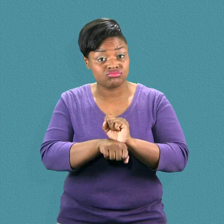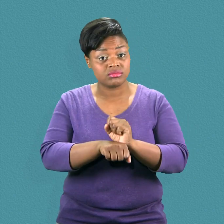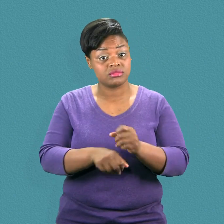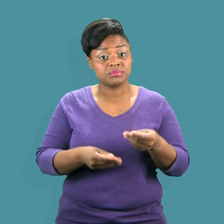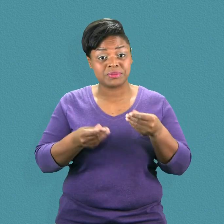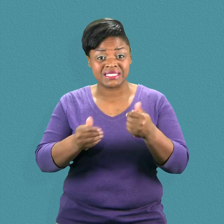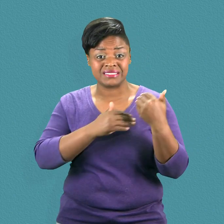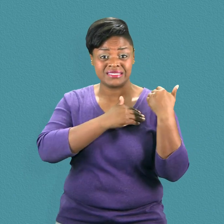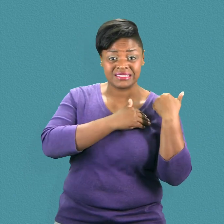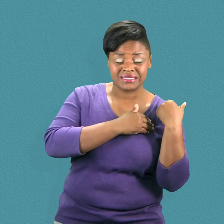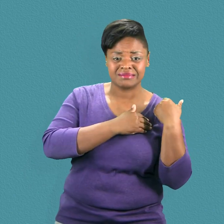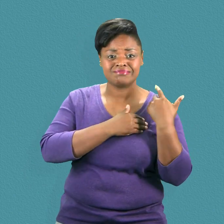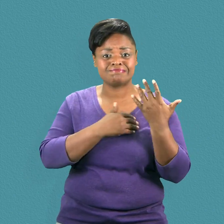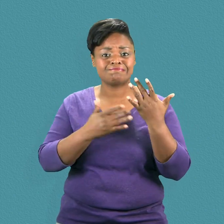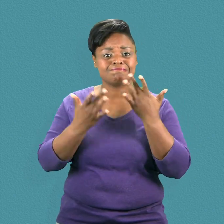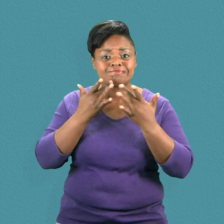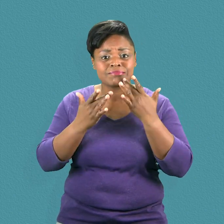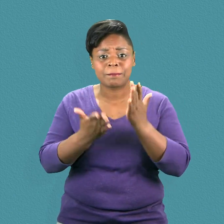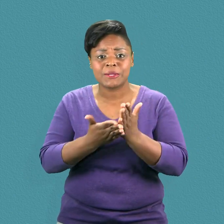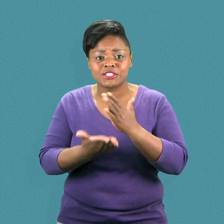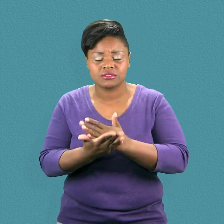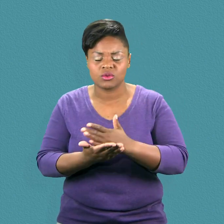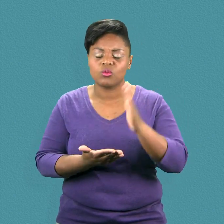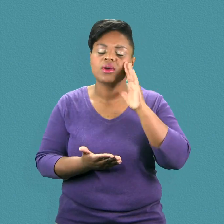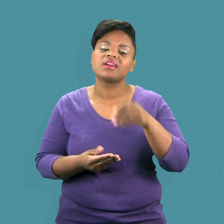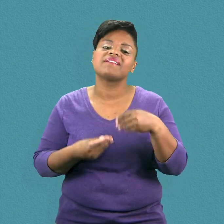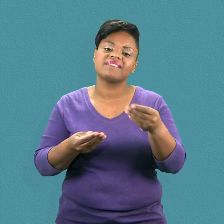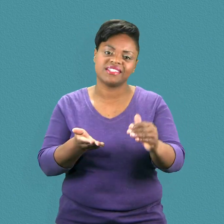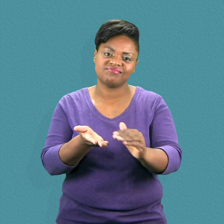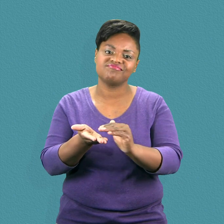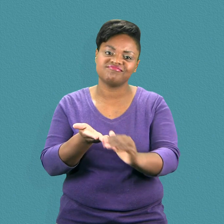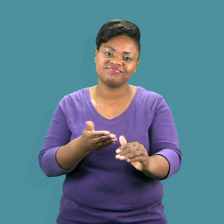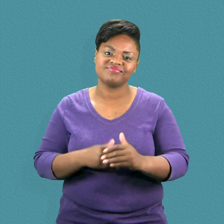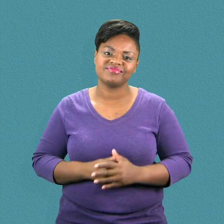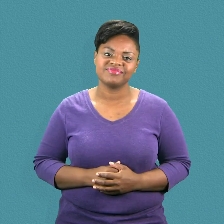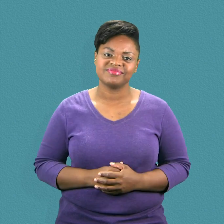be economically burdensome for the petitioner.